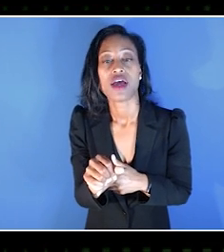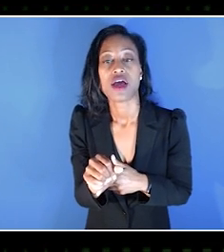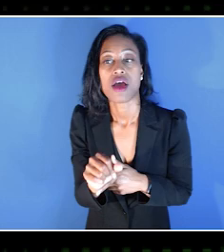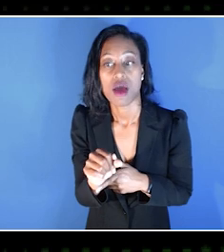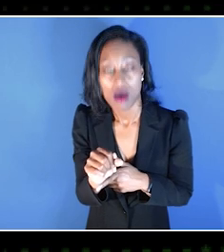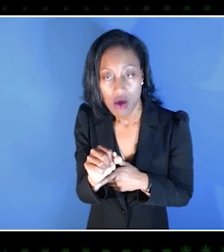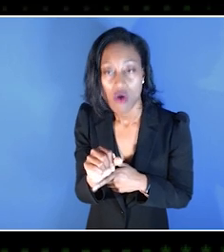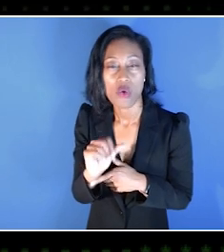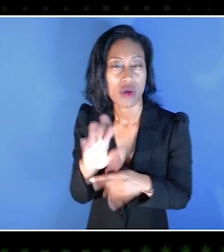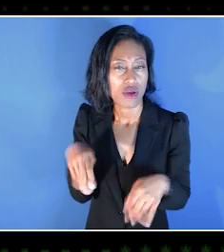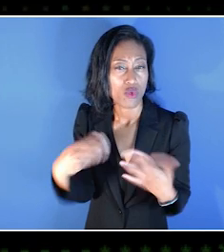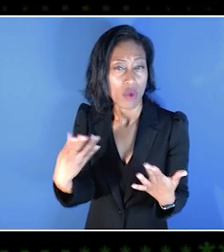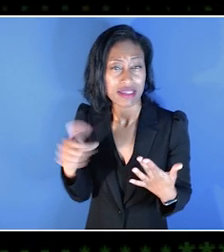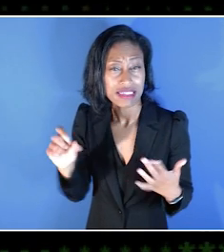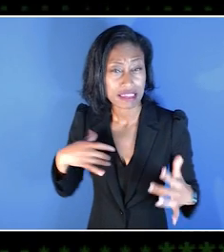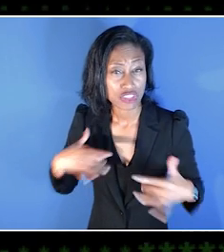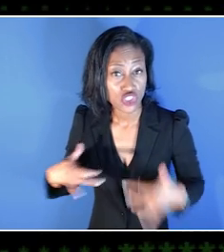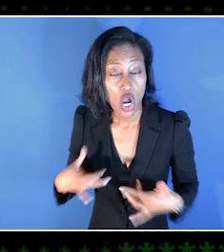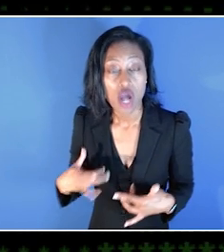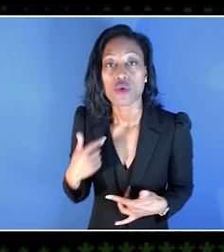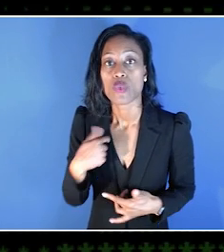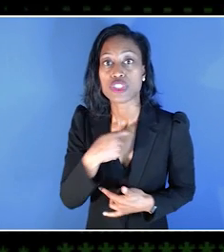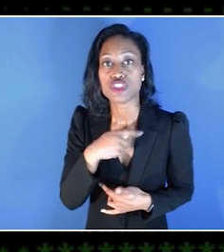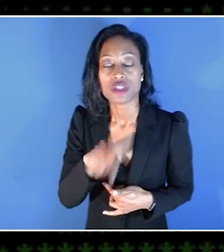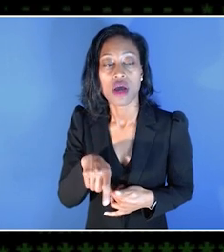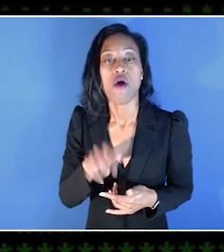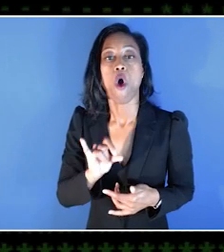and raised concerns of areas that we should be looking into.